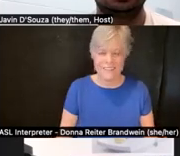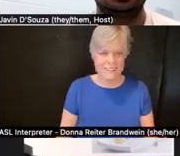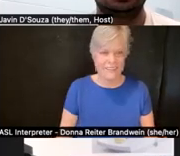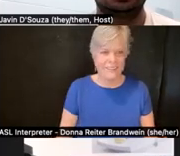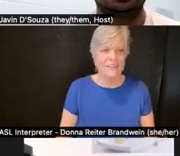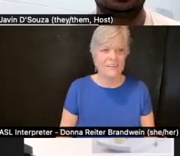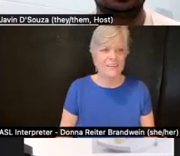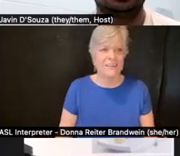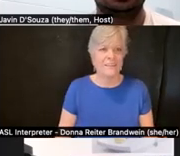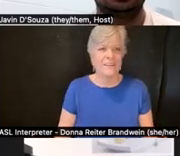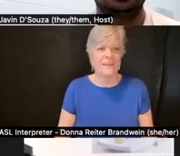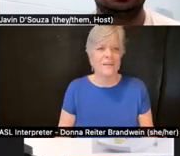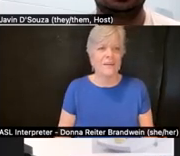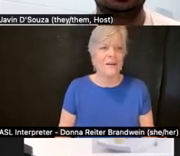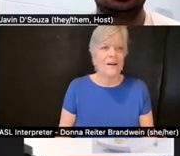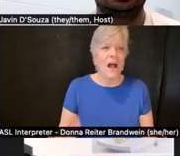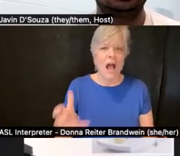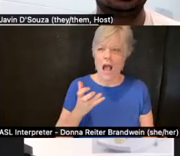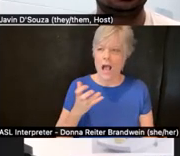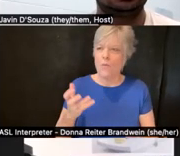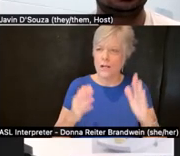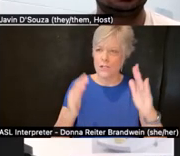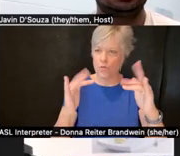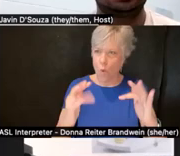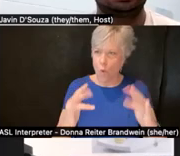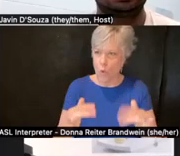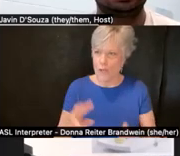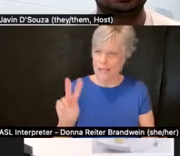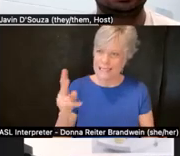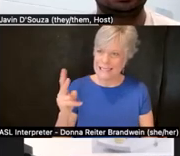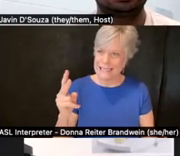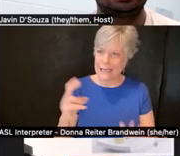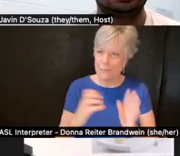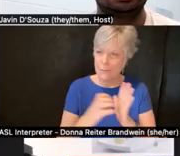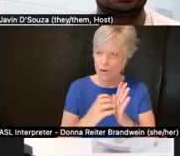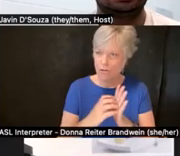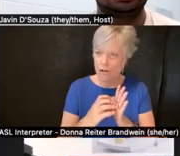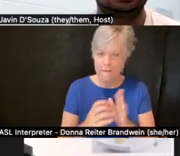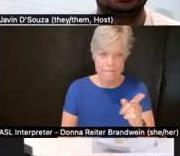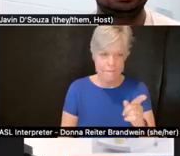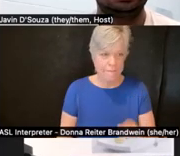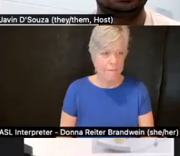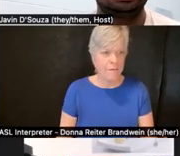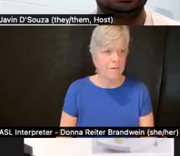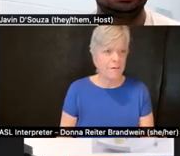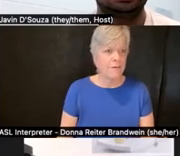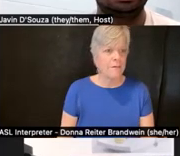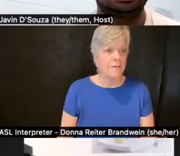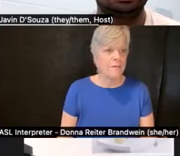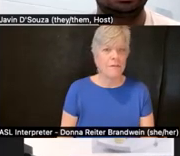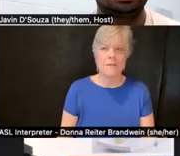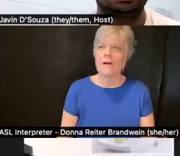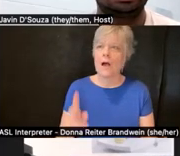And I just want to scroll down to the second paragraph here. And I want to read a little bit of this,